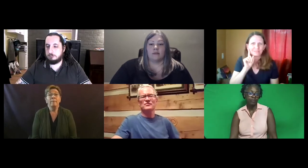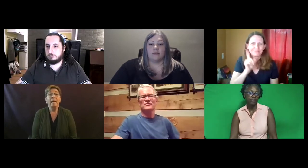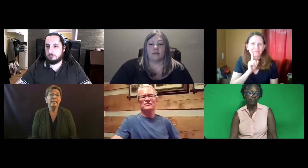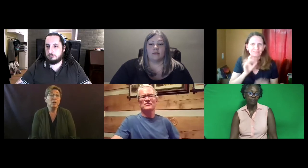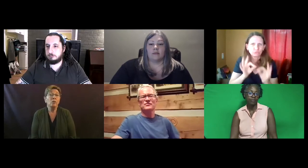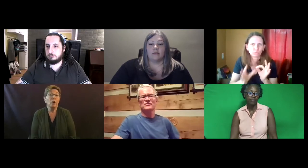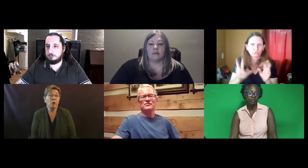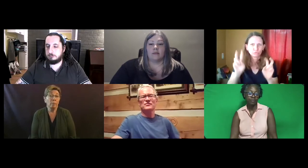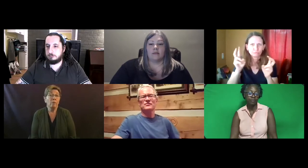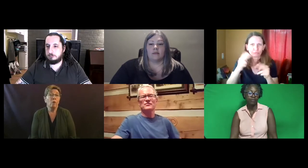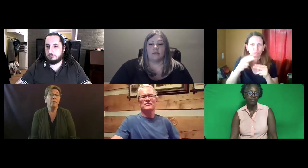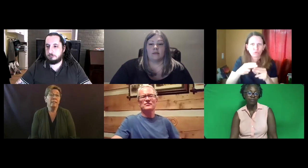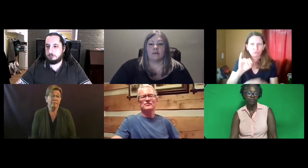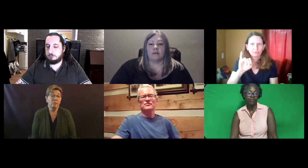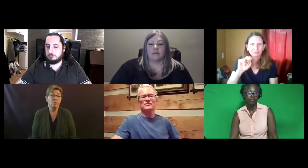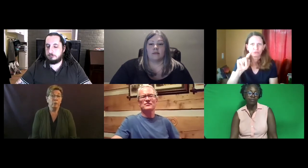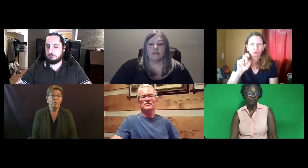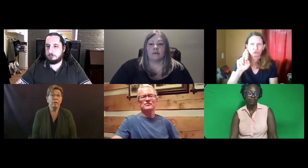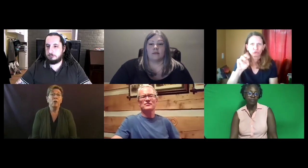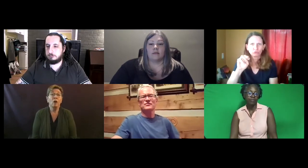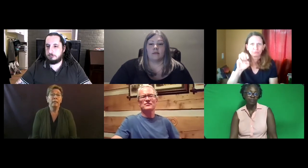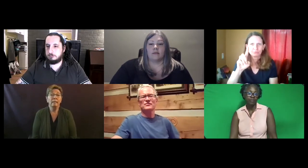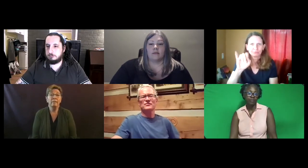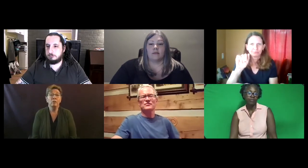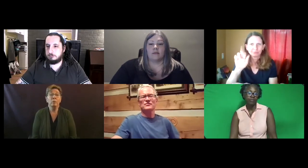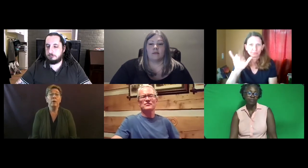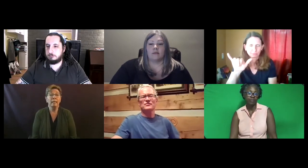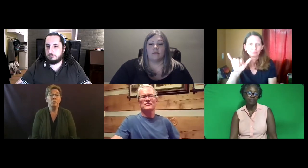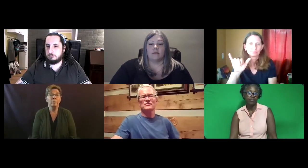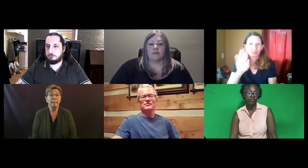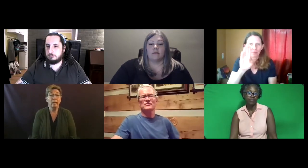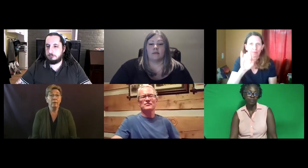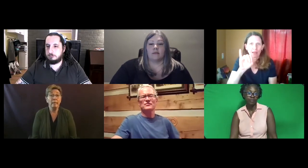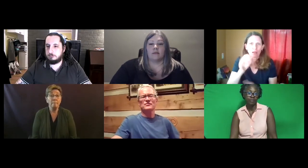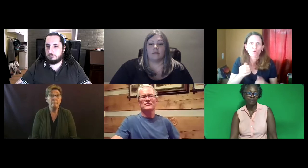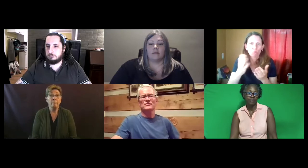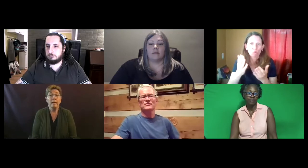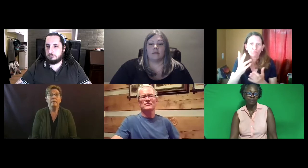That is their term for the deaf interpreter. They're calling the deaf interpreter an intermediary.